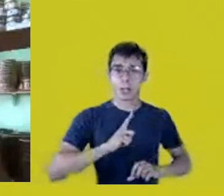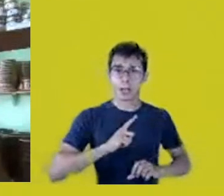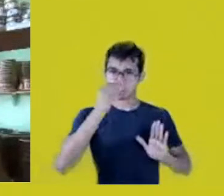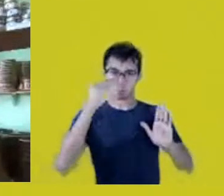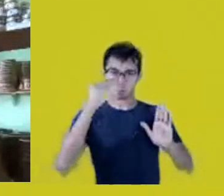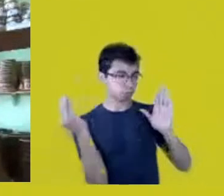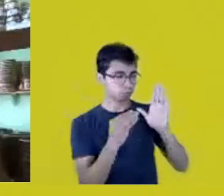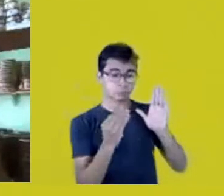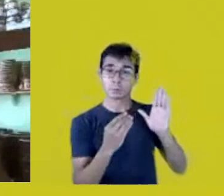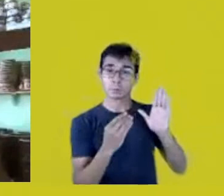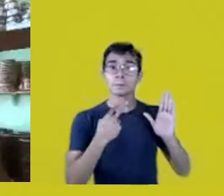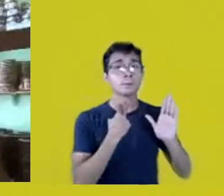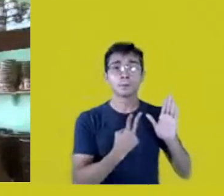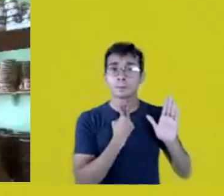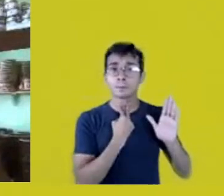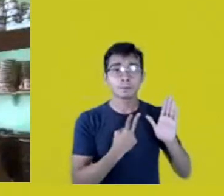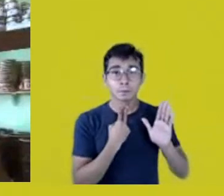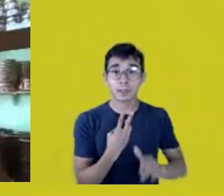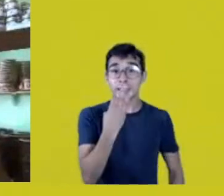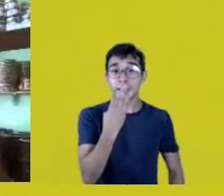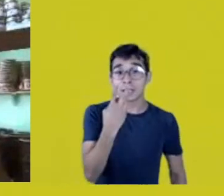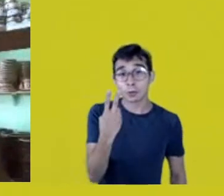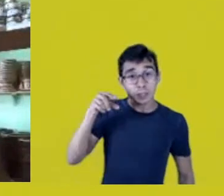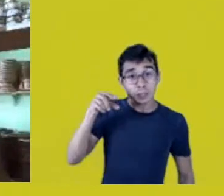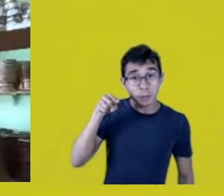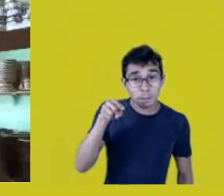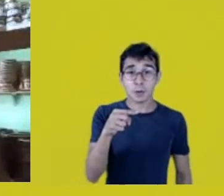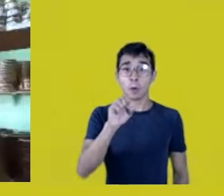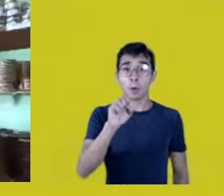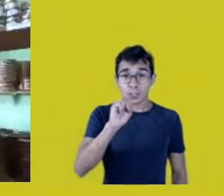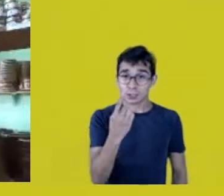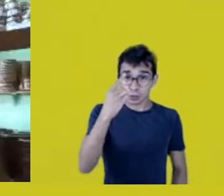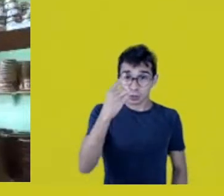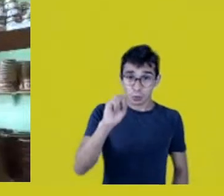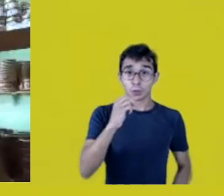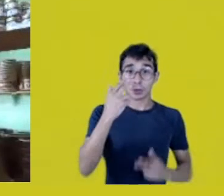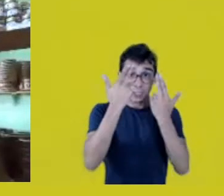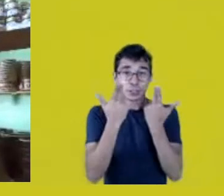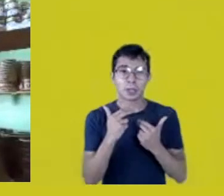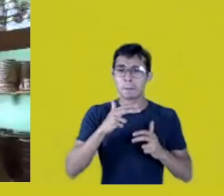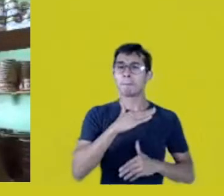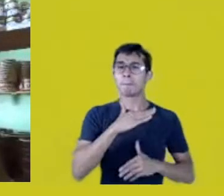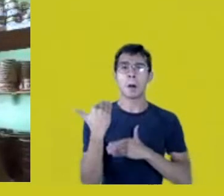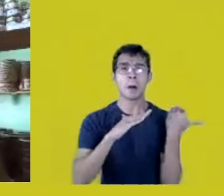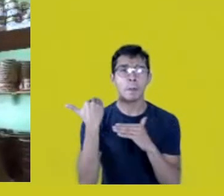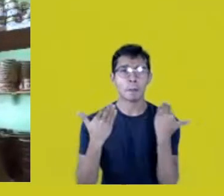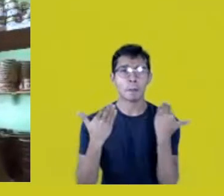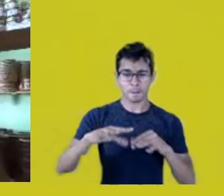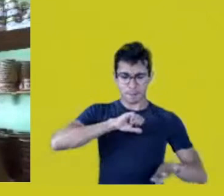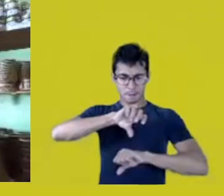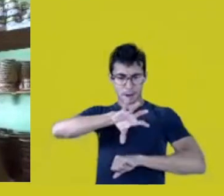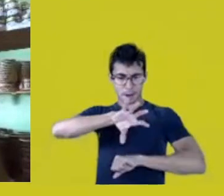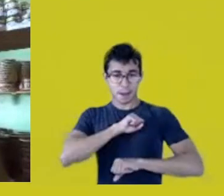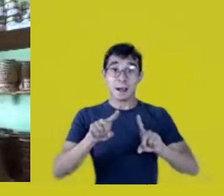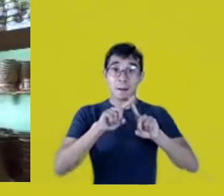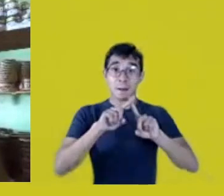32,818 confirmed cases in Native nations, but sanitary barriers were never implemented by FUNAI.